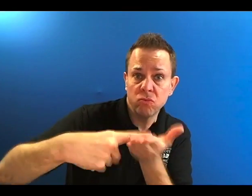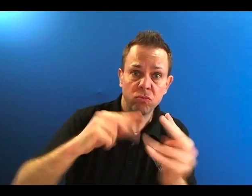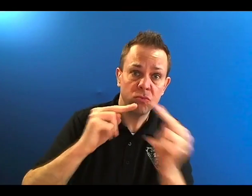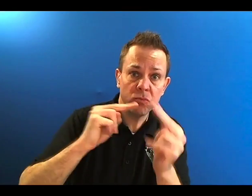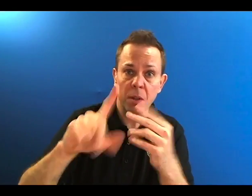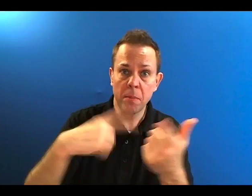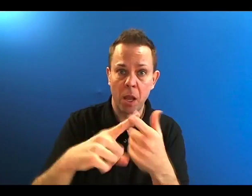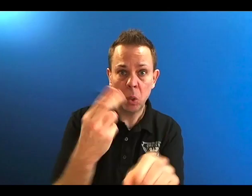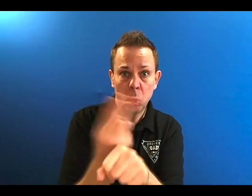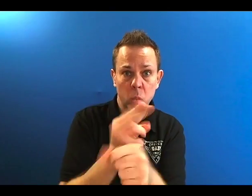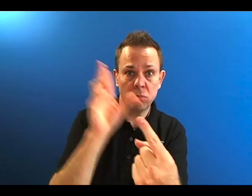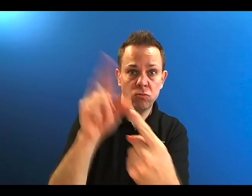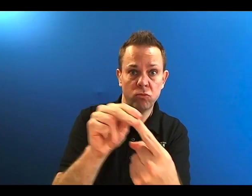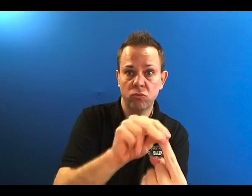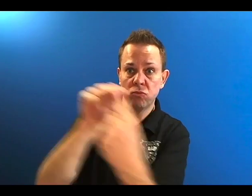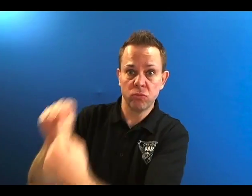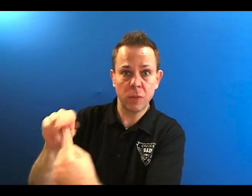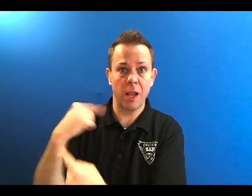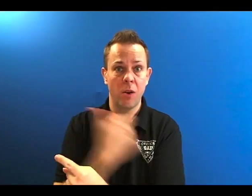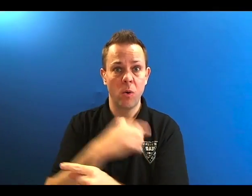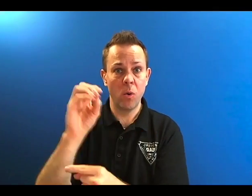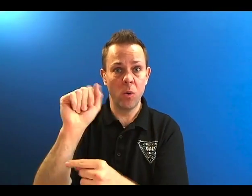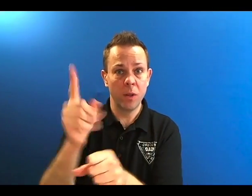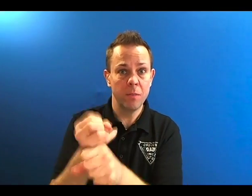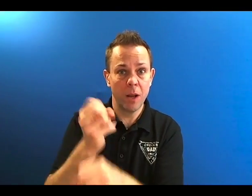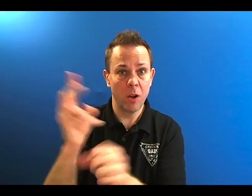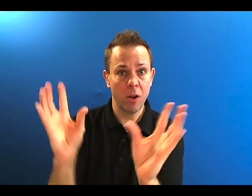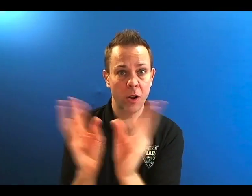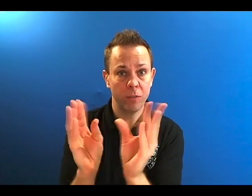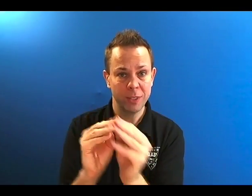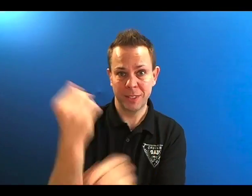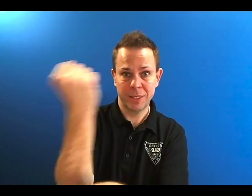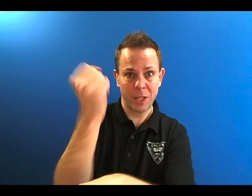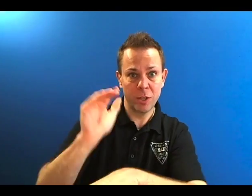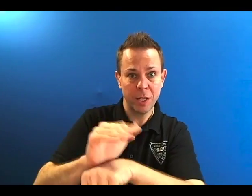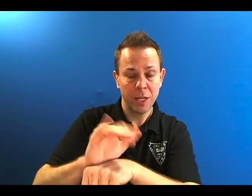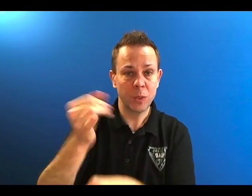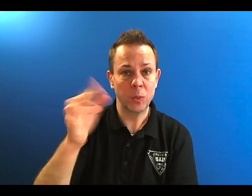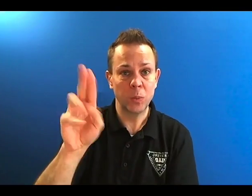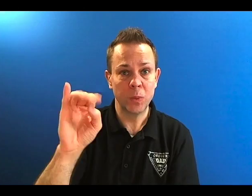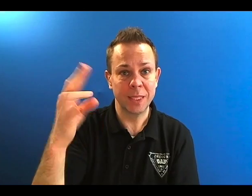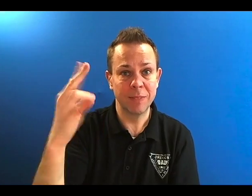you would be willing to contact us about allowing OAD to use your equipment for our biennial conference on Saturday, June 17th